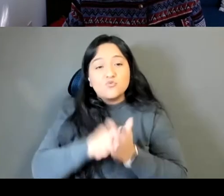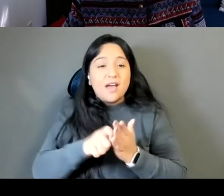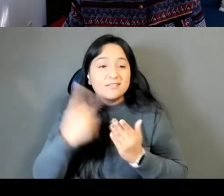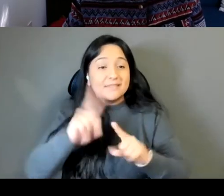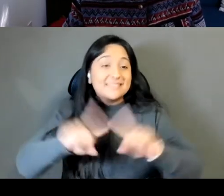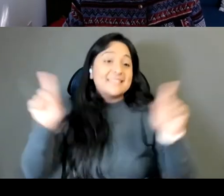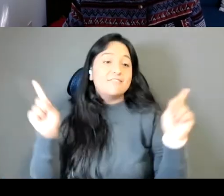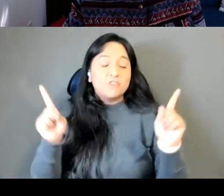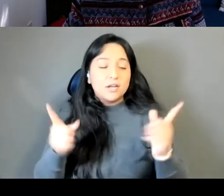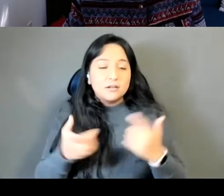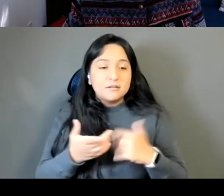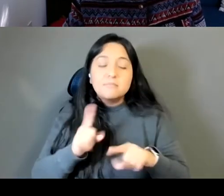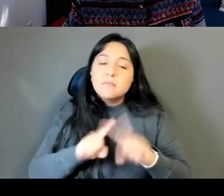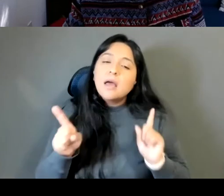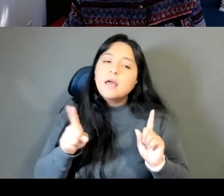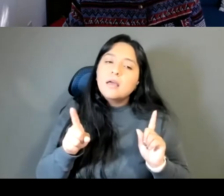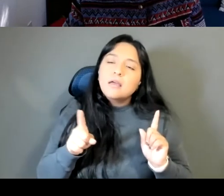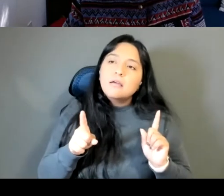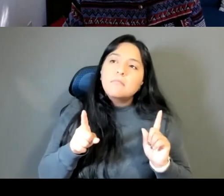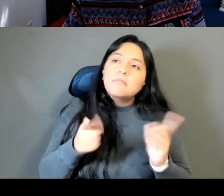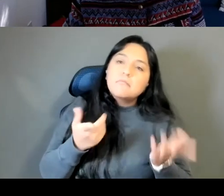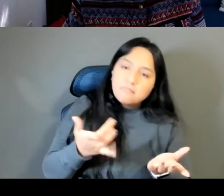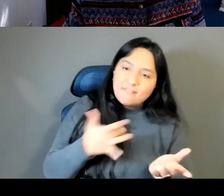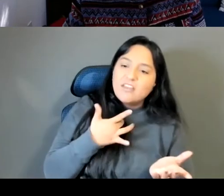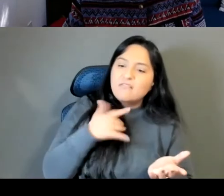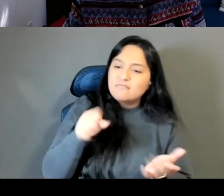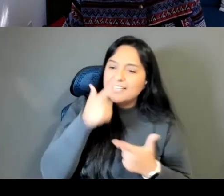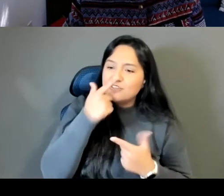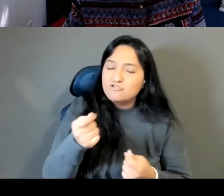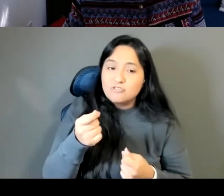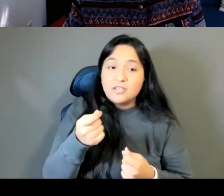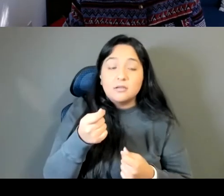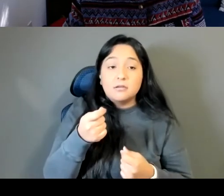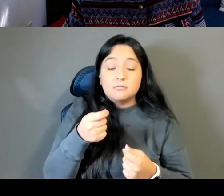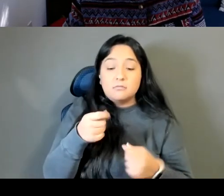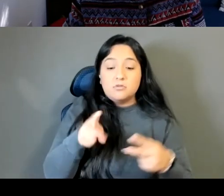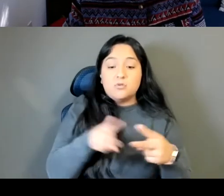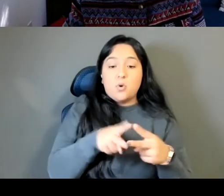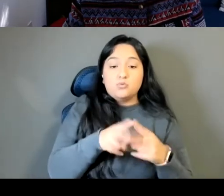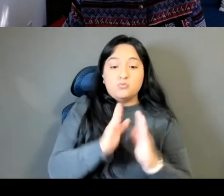But yeah, I think that, for me it's really interesting because like the two books on the surface seem really different.